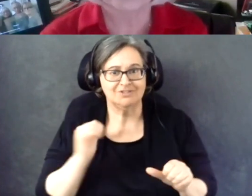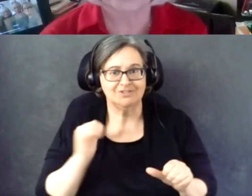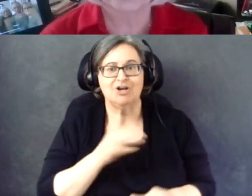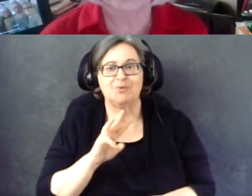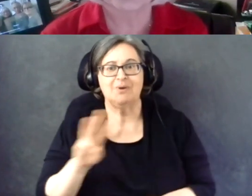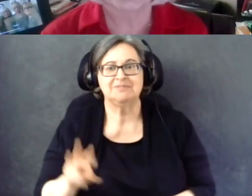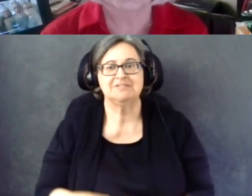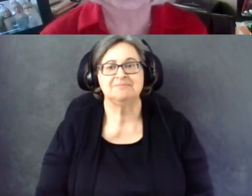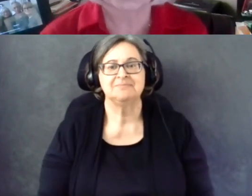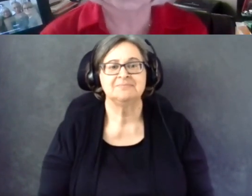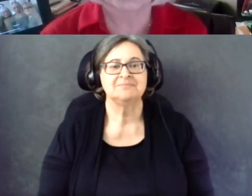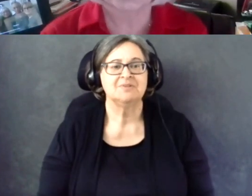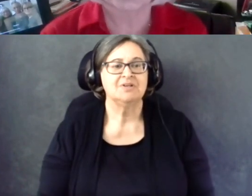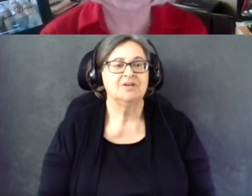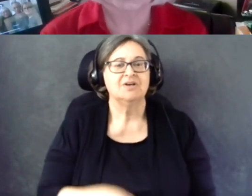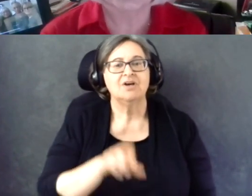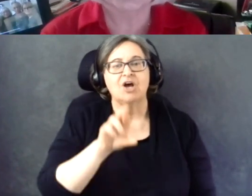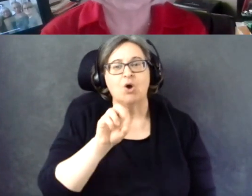Wonderful.